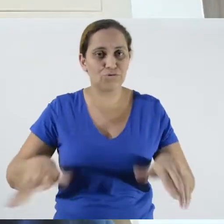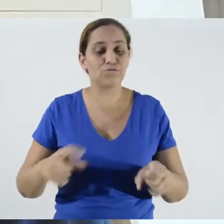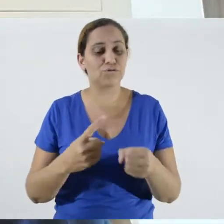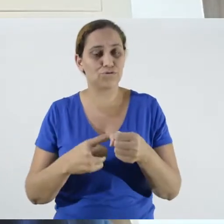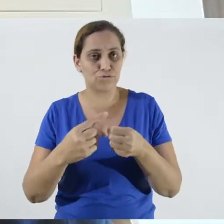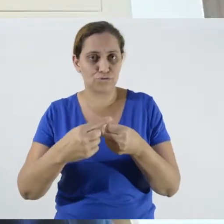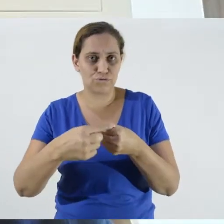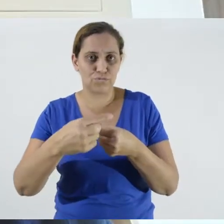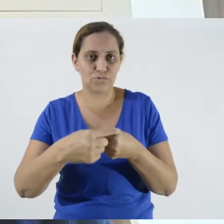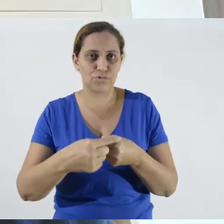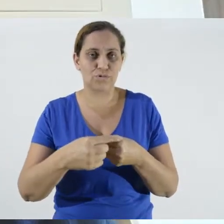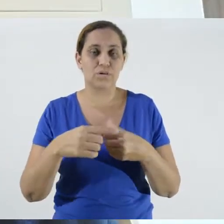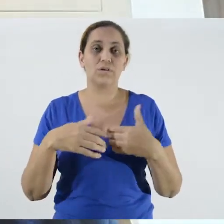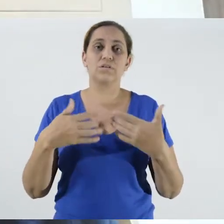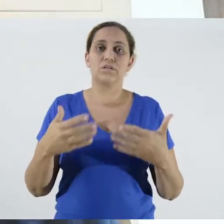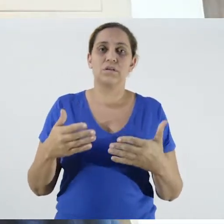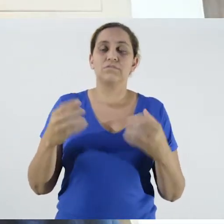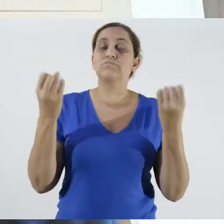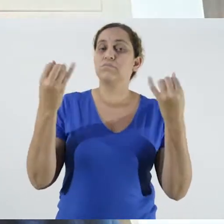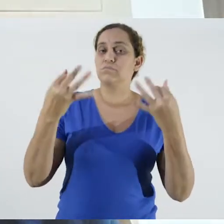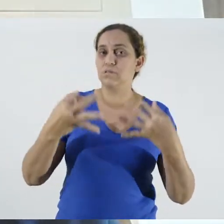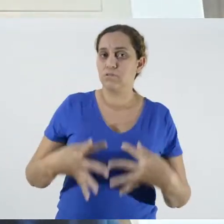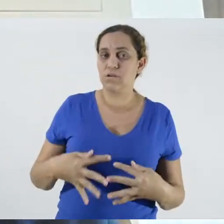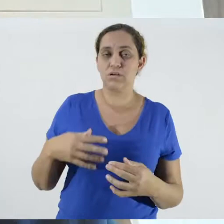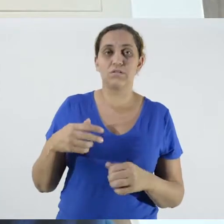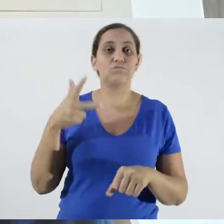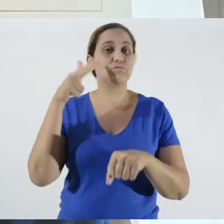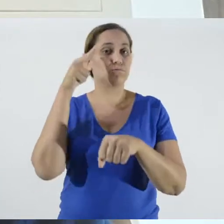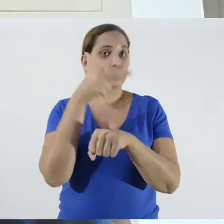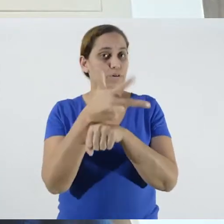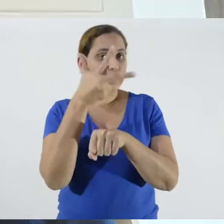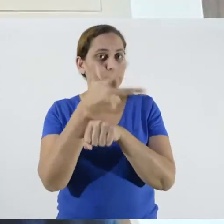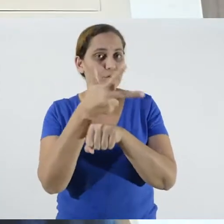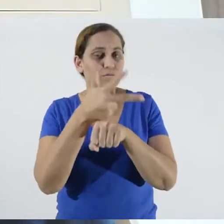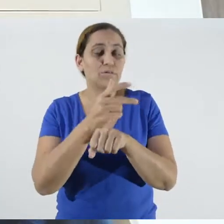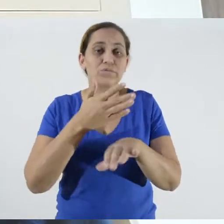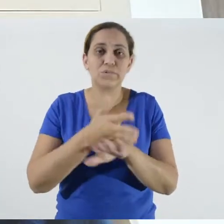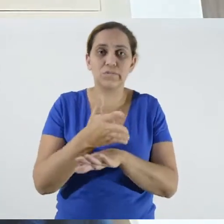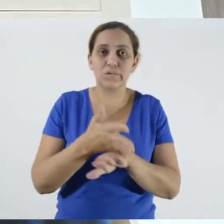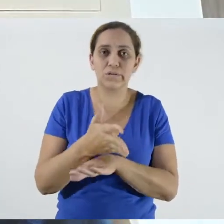this disease is coming